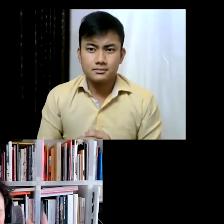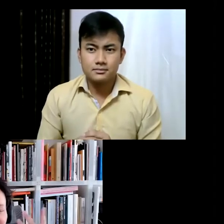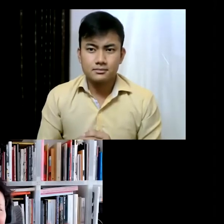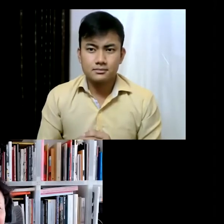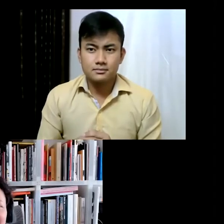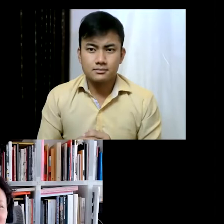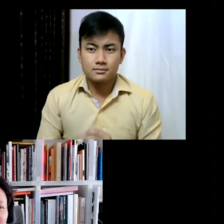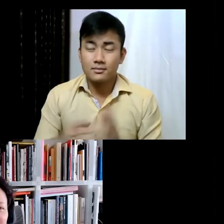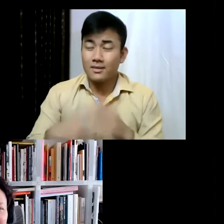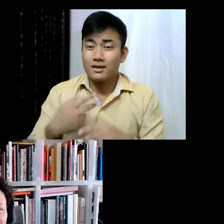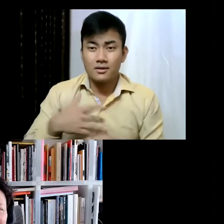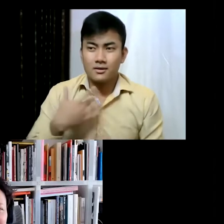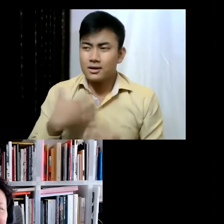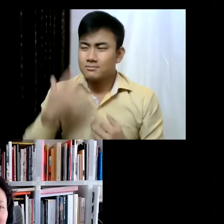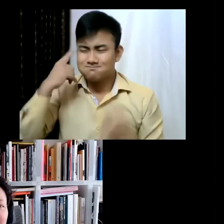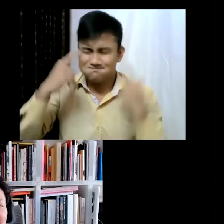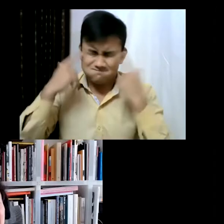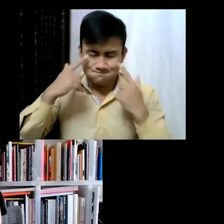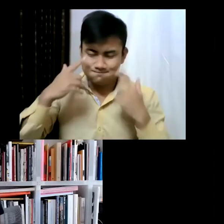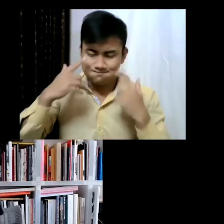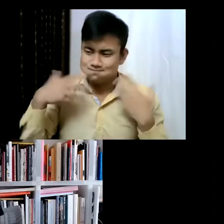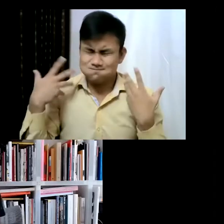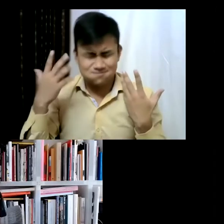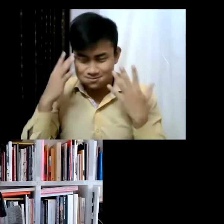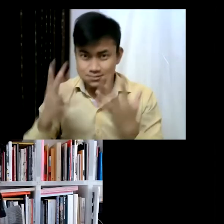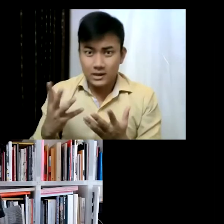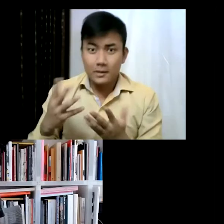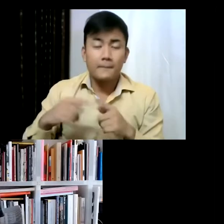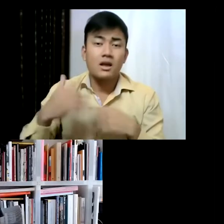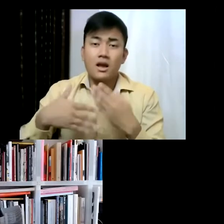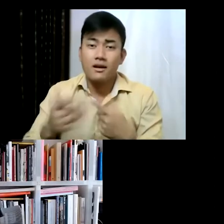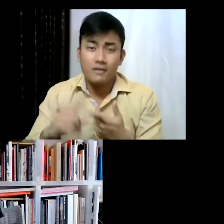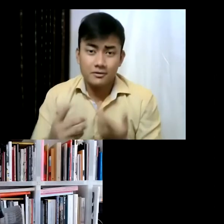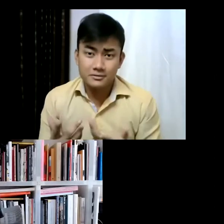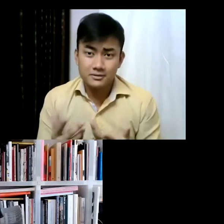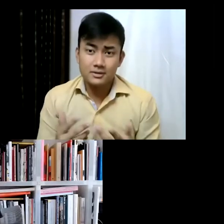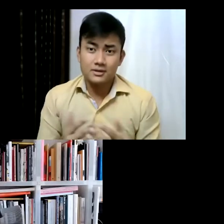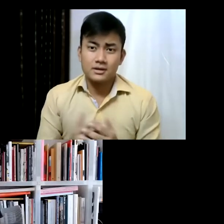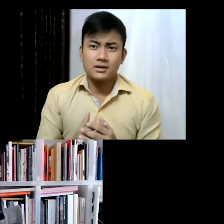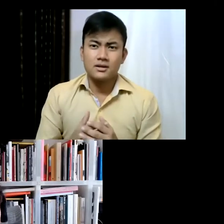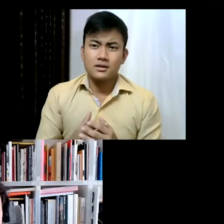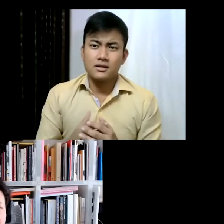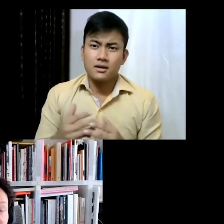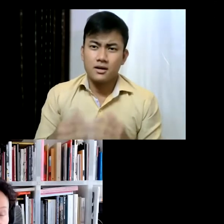mentally extremely exhausting, but at the same time i want to say that having done hundreds,